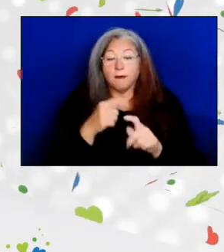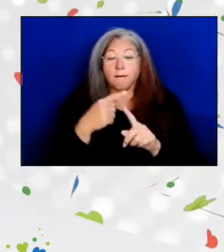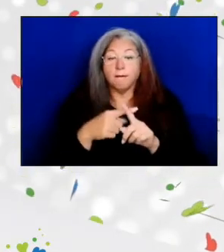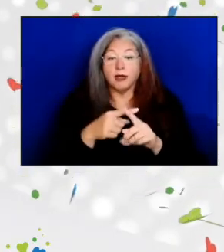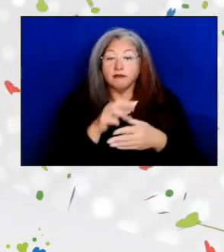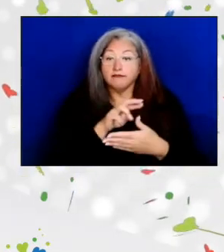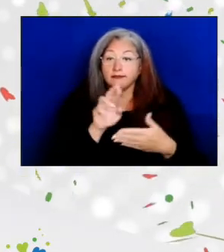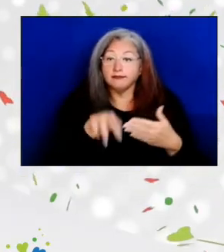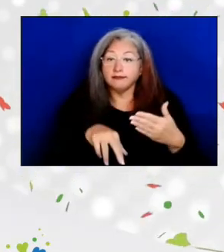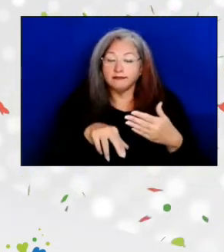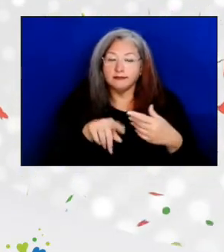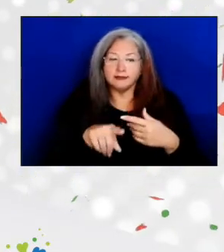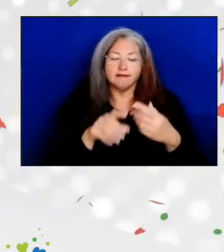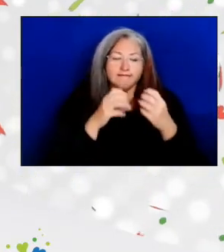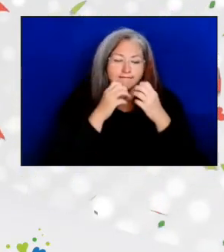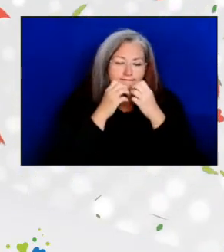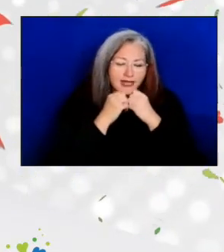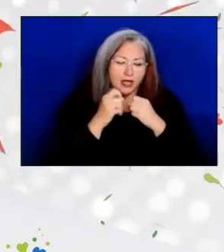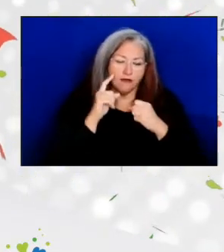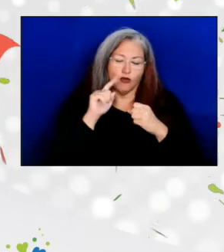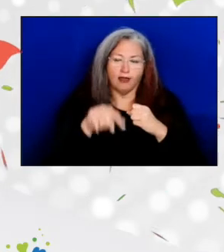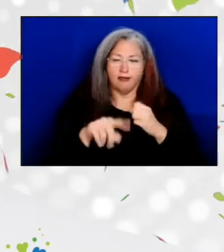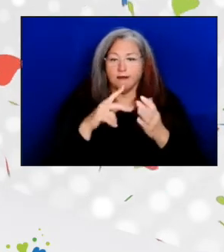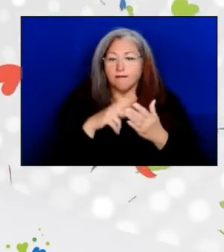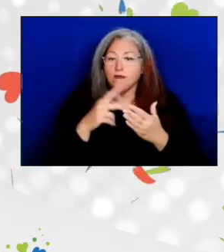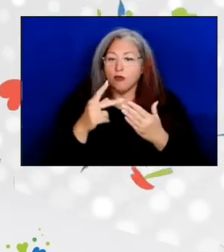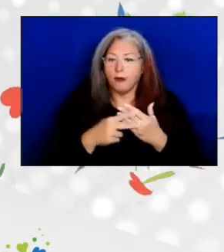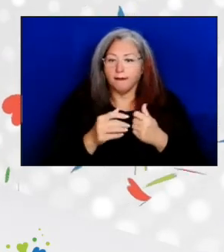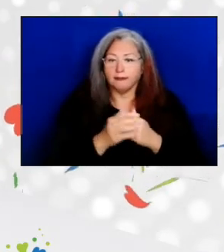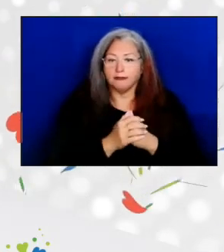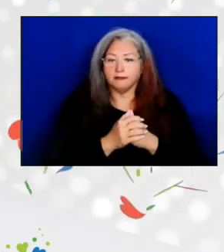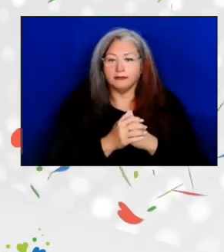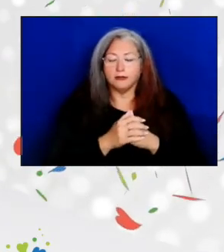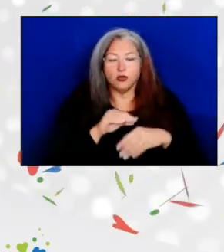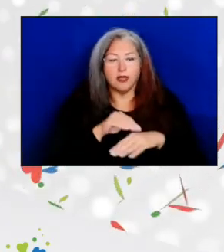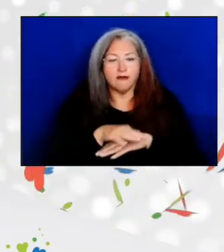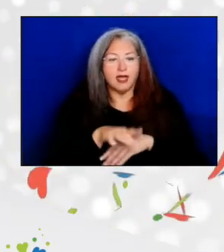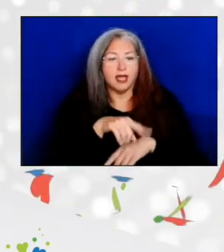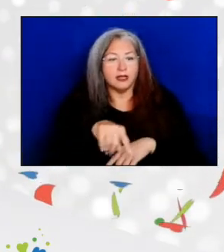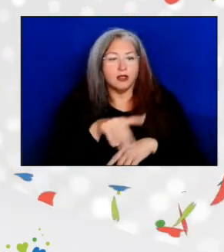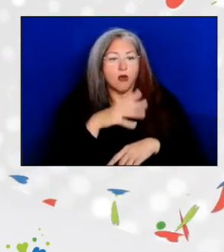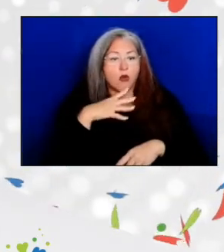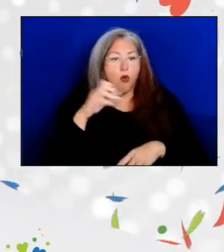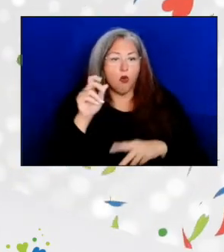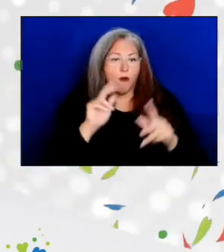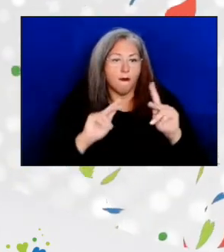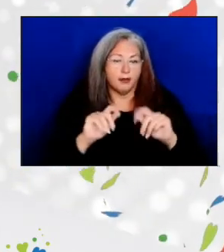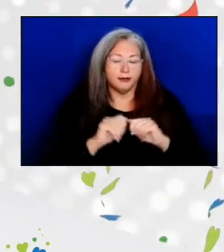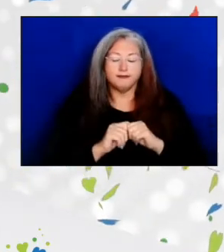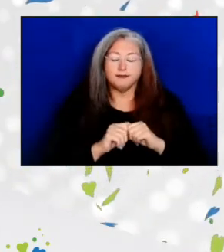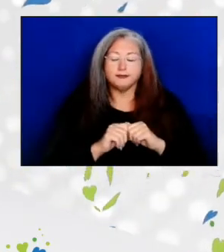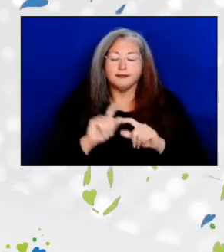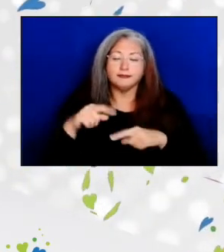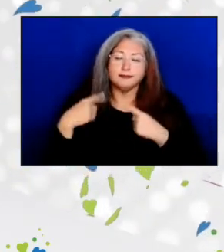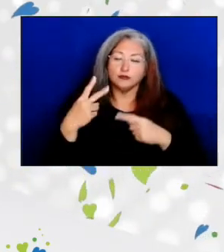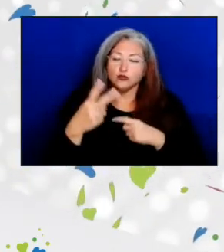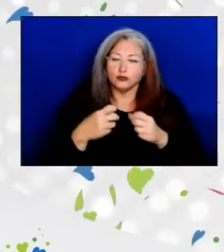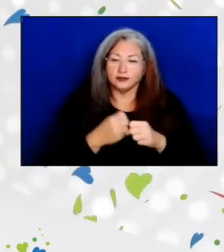the value of the Senior Nutrition Program on the lives of older adults. The past two years since I joined ACL